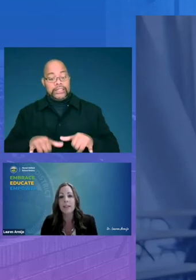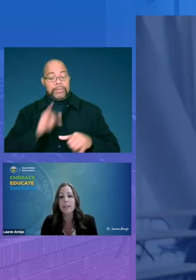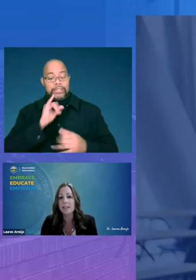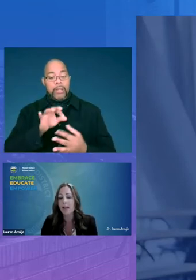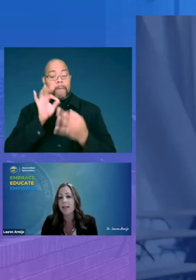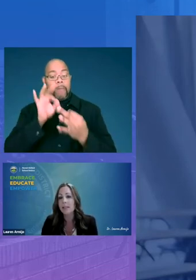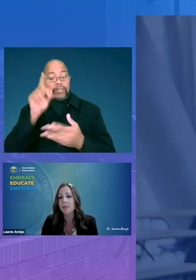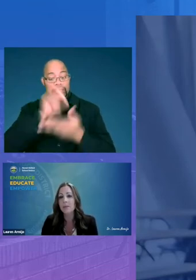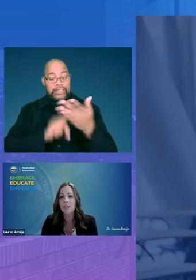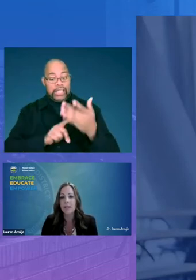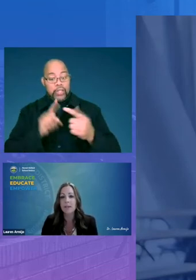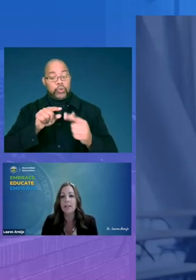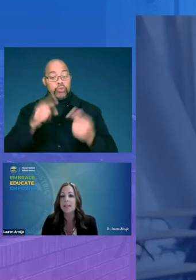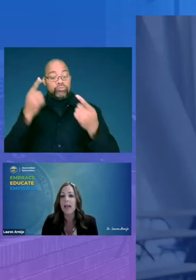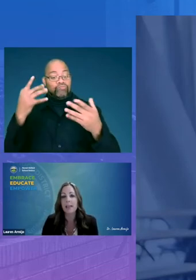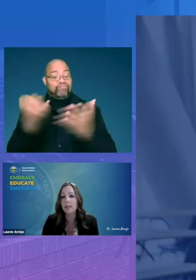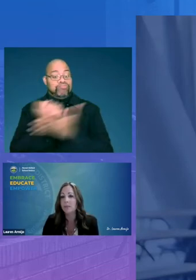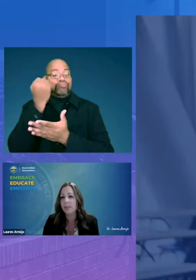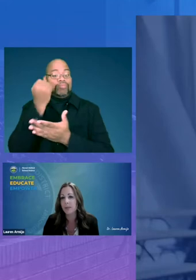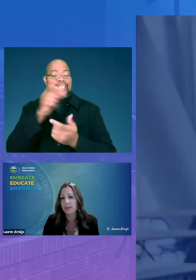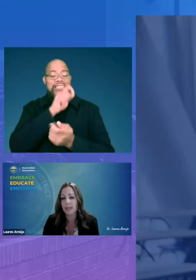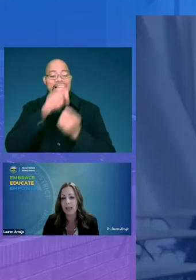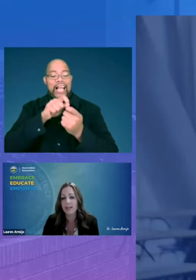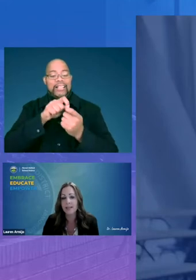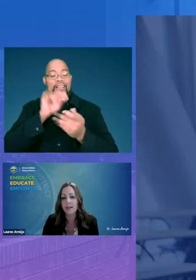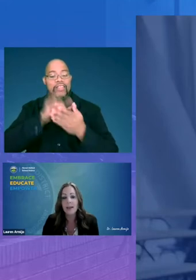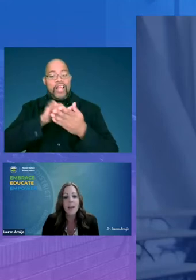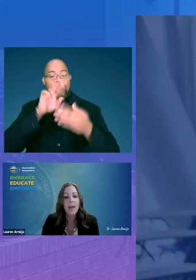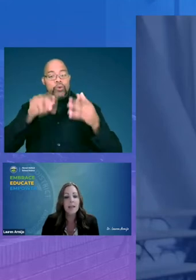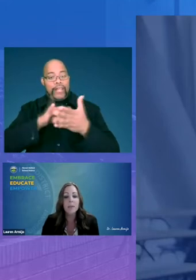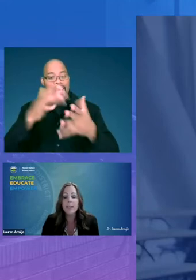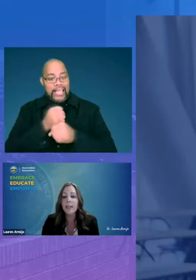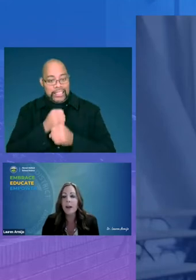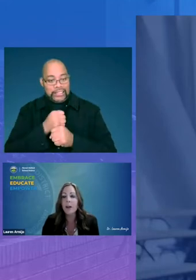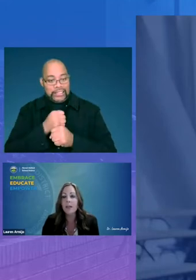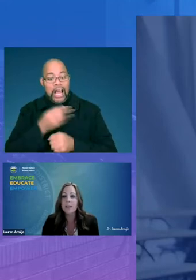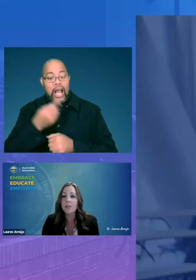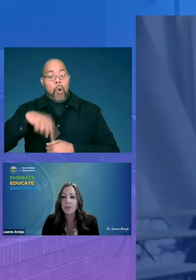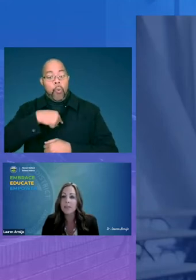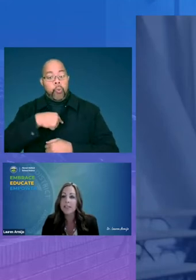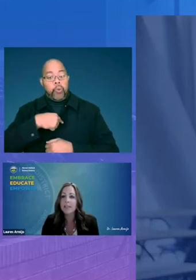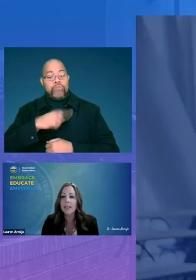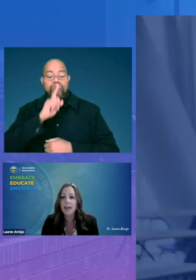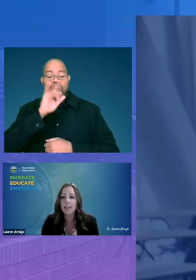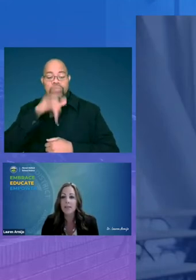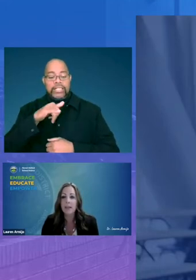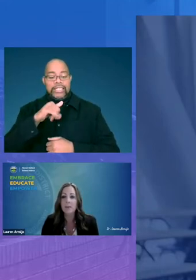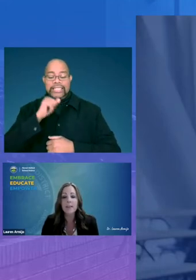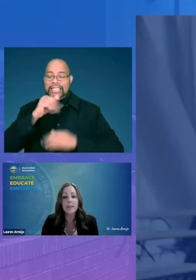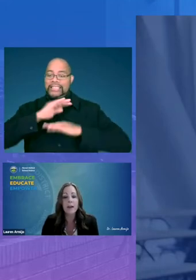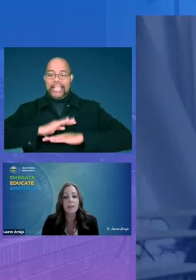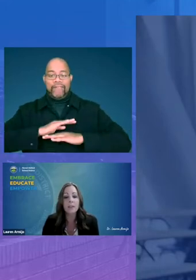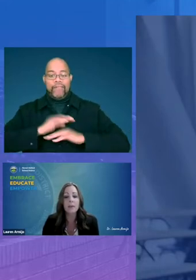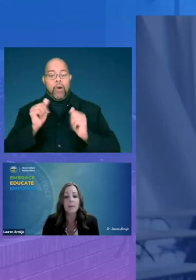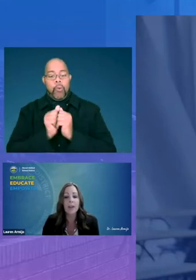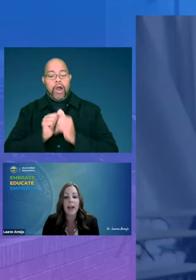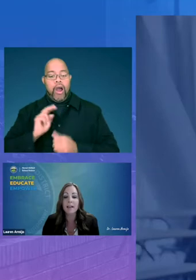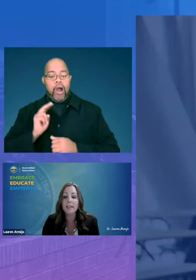designed to achieve exactly the results it gets and we are extremely dissatisfied with our reality